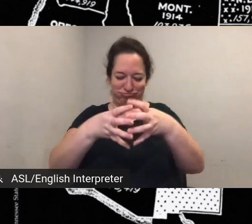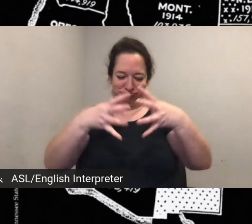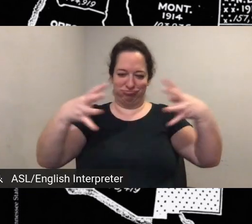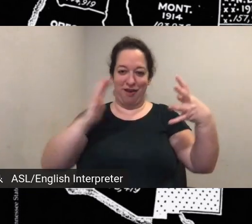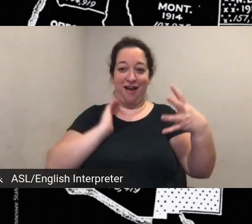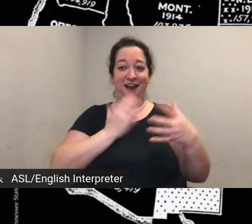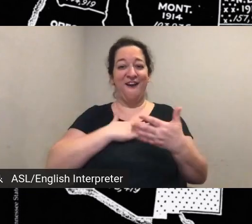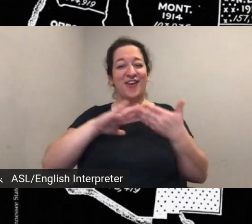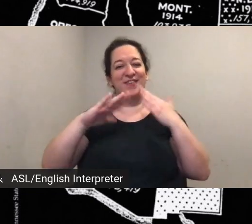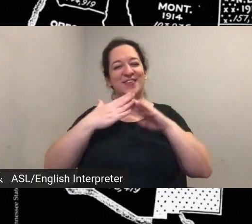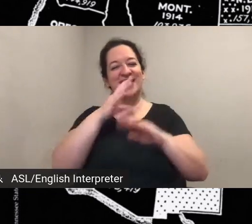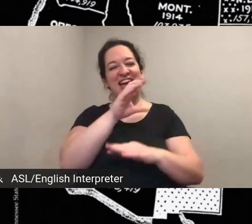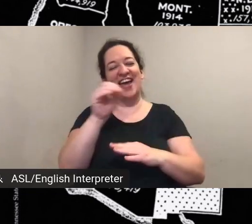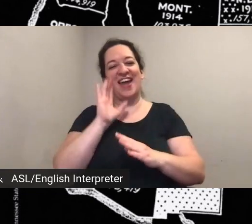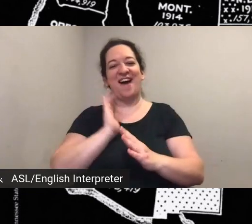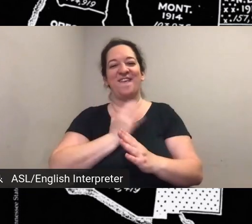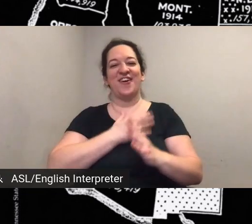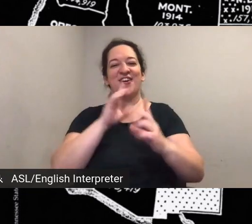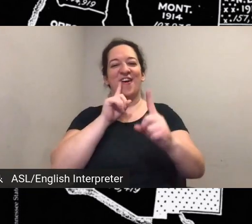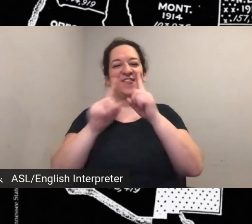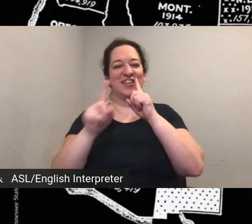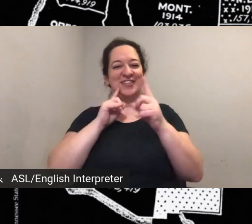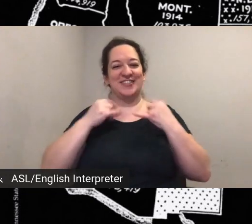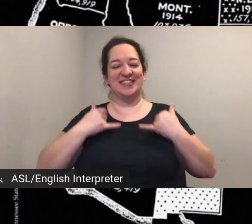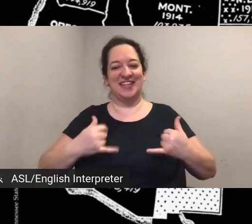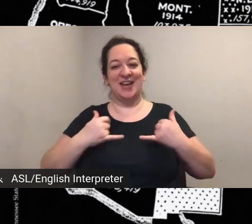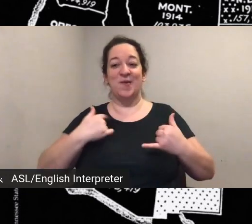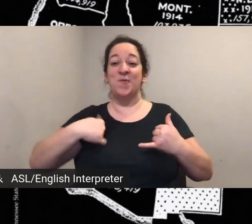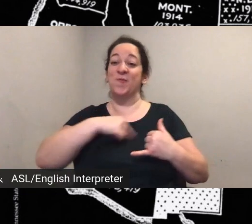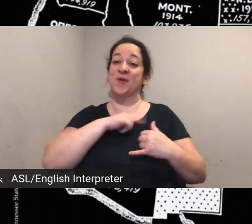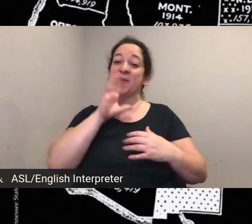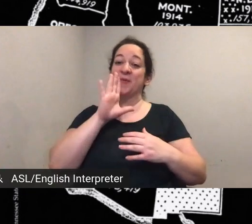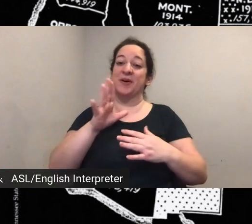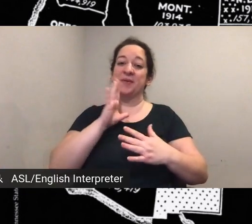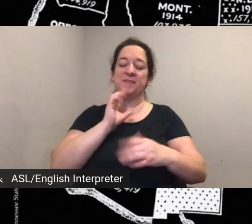conversations today and we will make sure that the recording